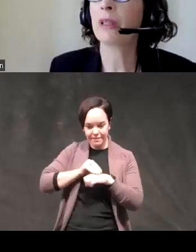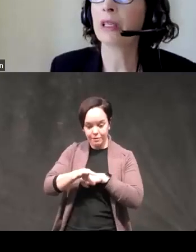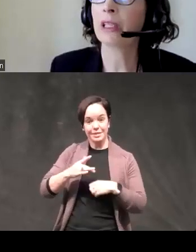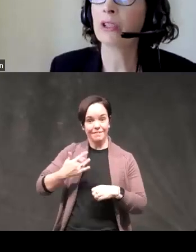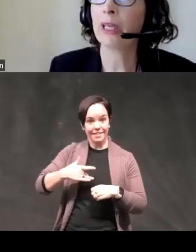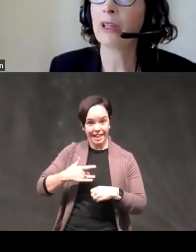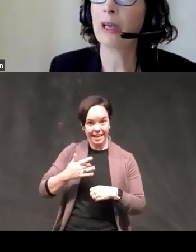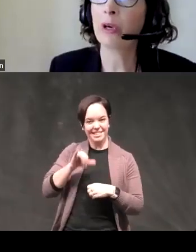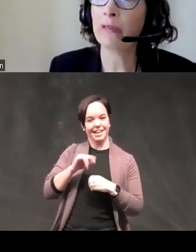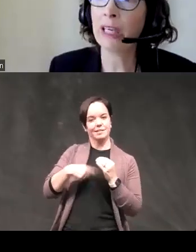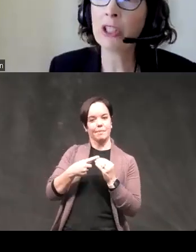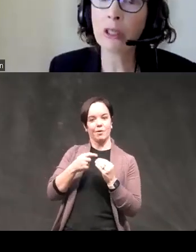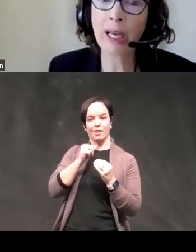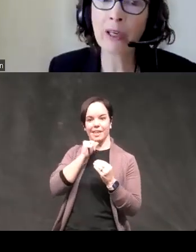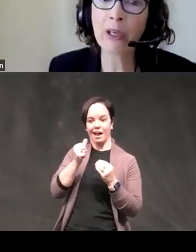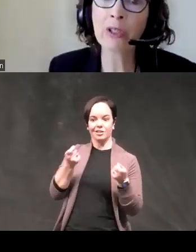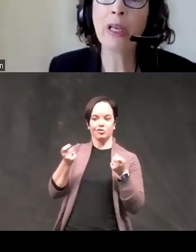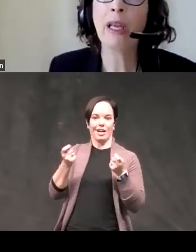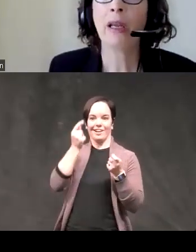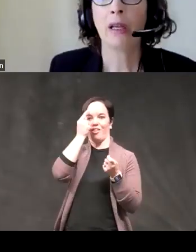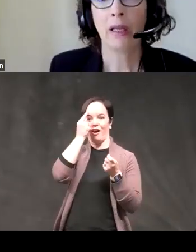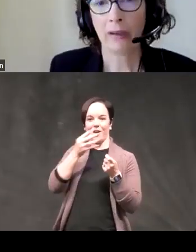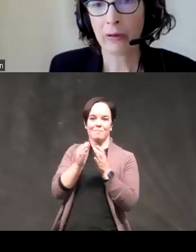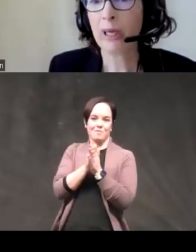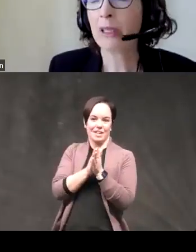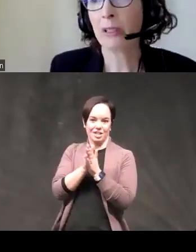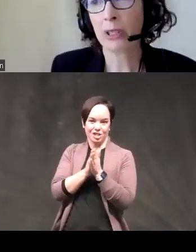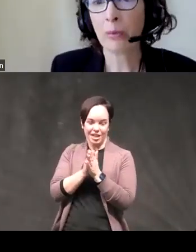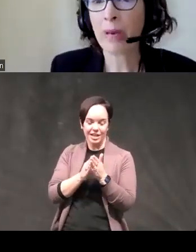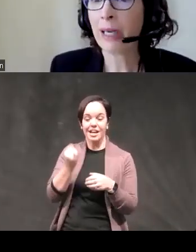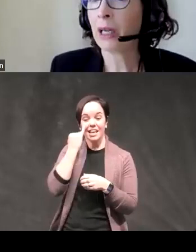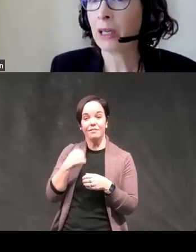the unconstrained thought and motivation matters if we wanted to understand Mania